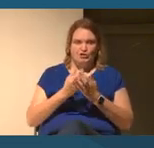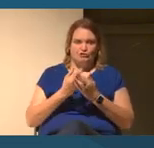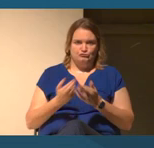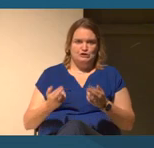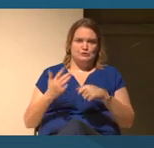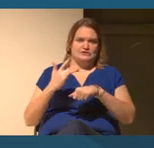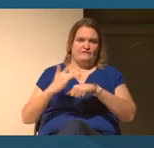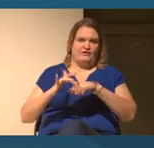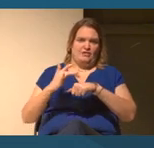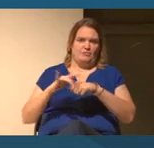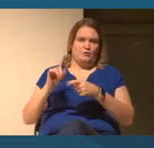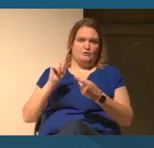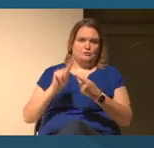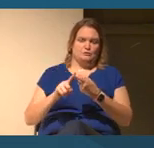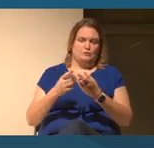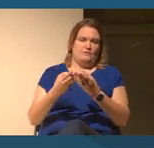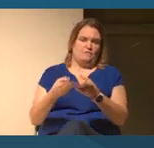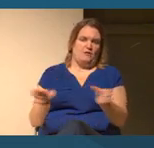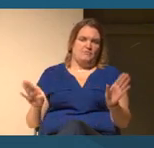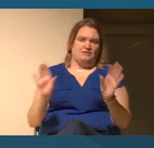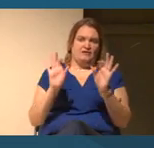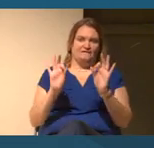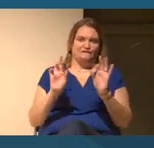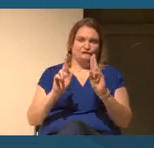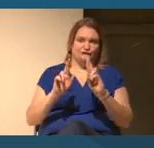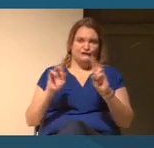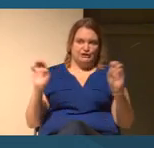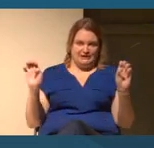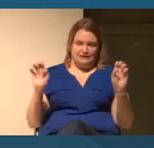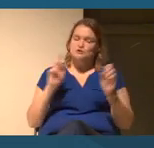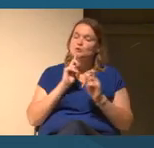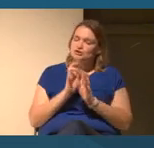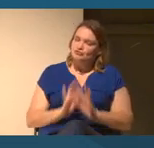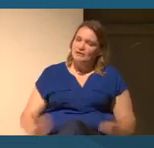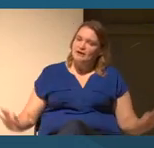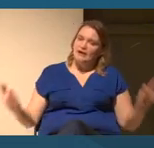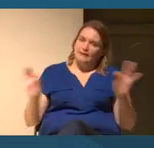And so it's a really, really important collaboration and partnership.